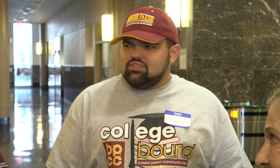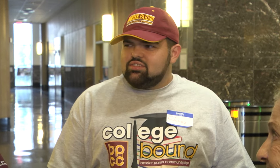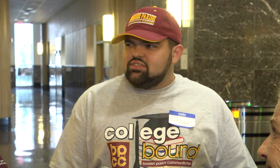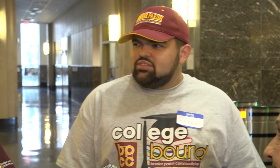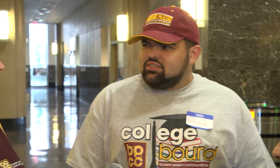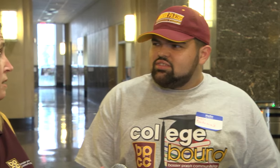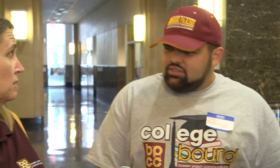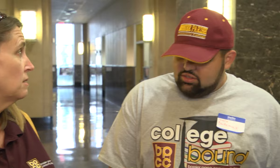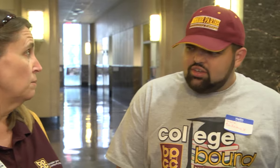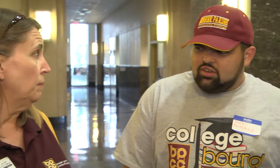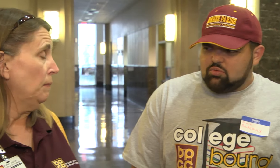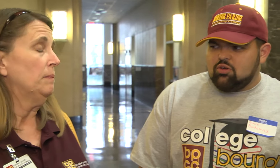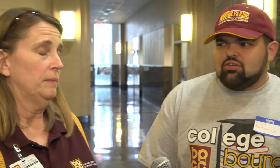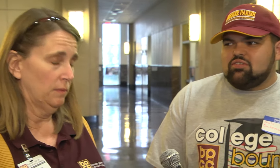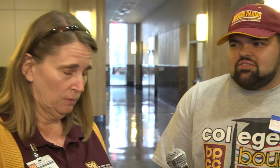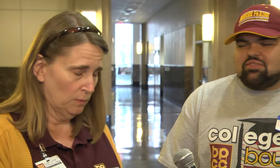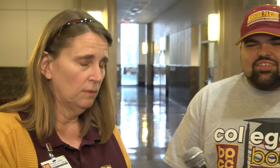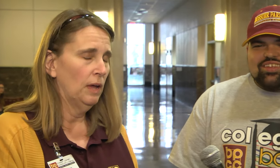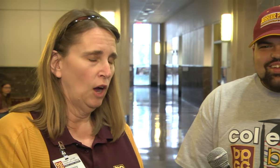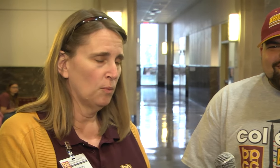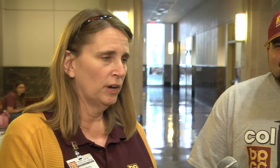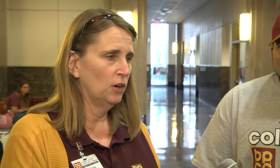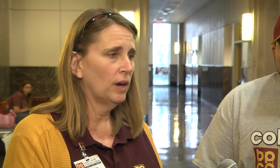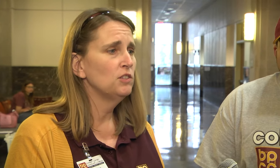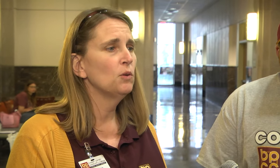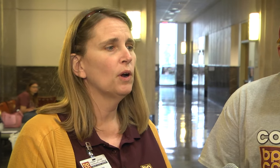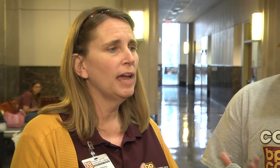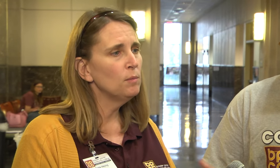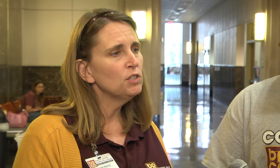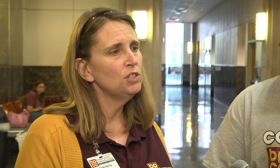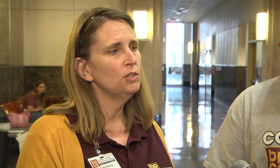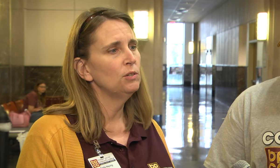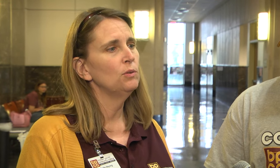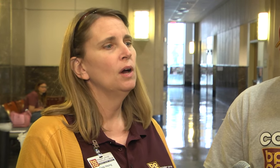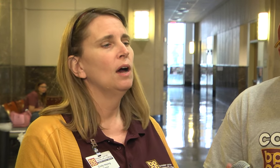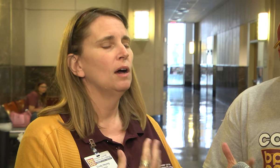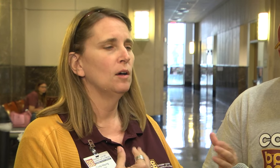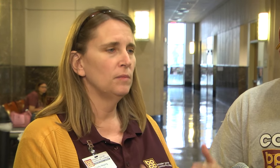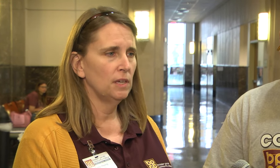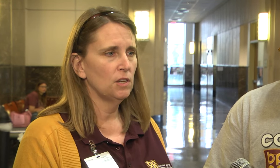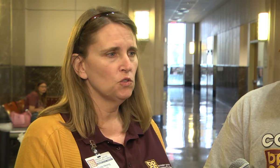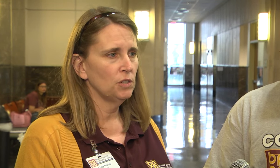get experience operating a crane. So we're able to do the industrial